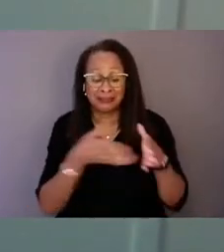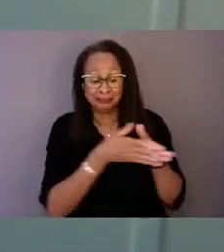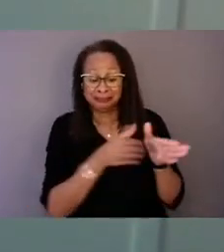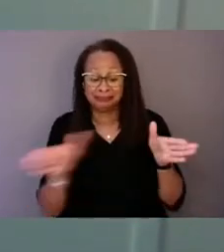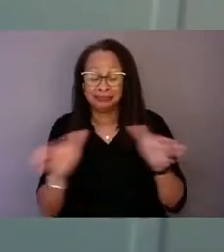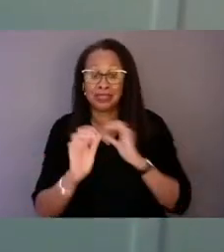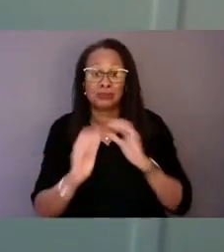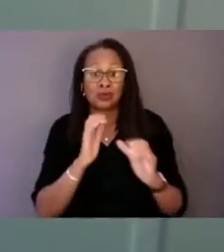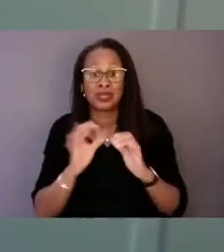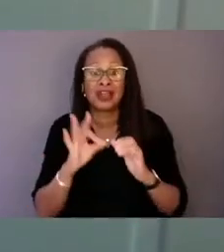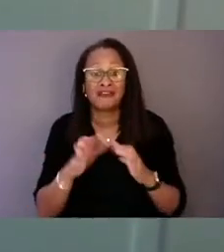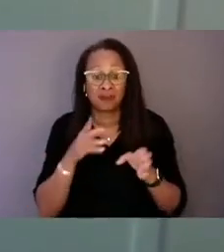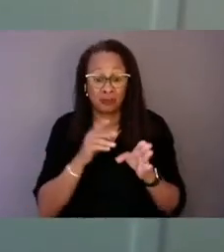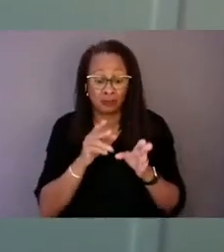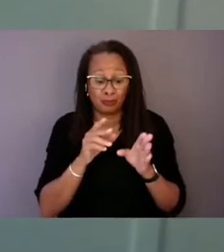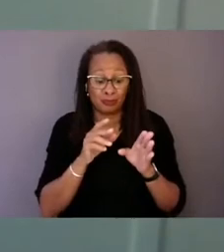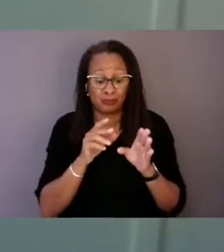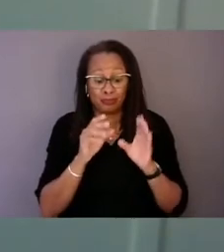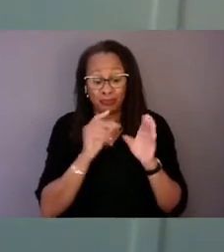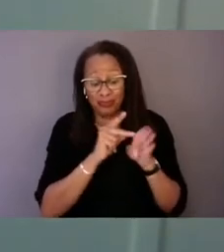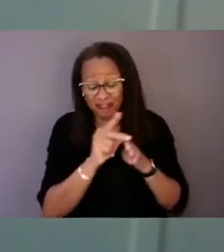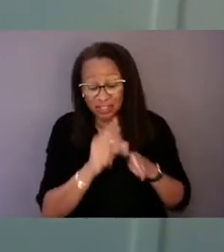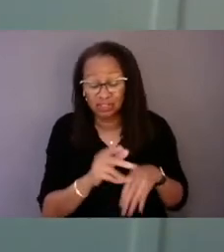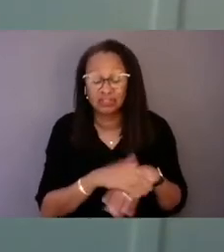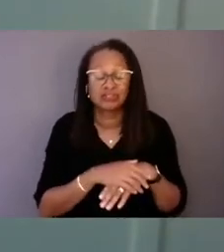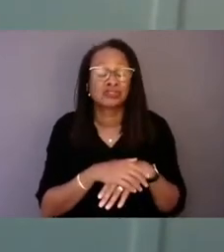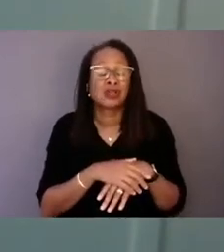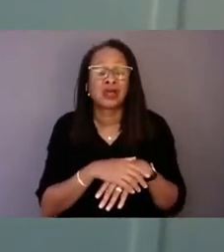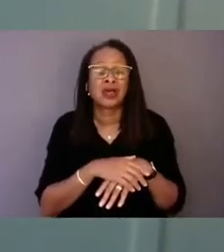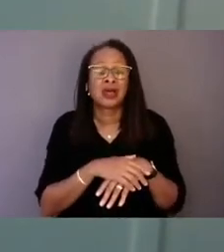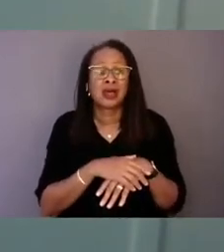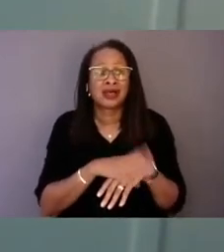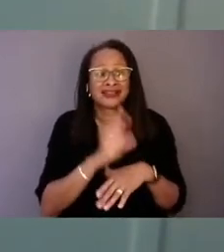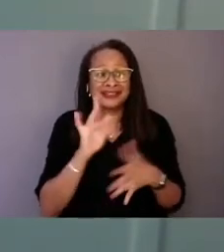crisis center workers, victim advocates, and mental health providers